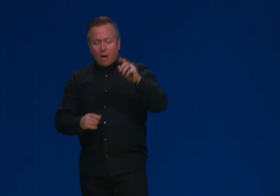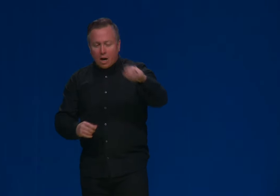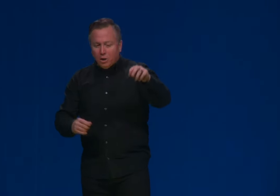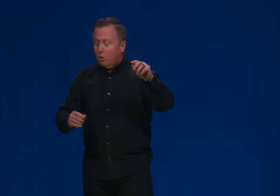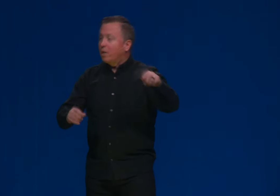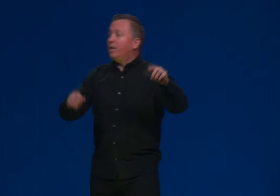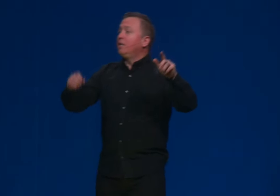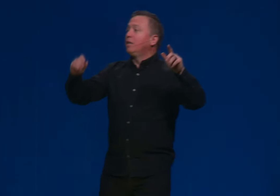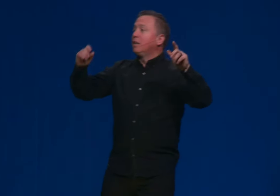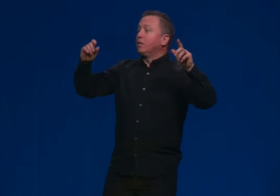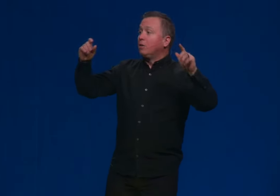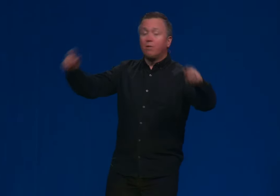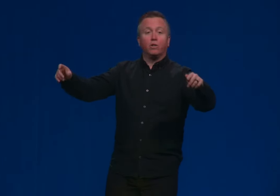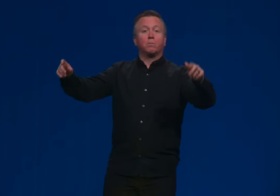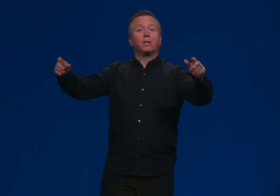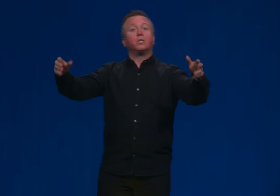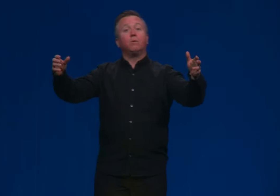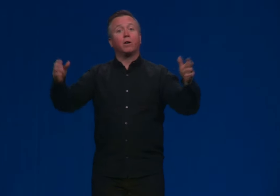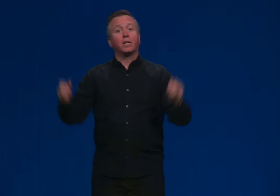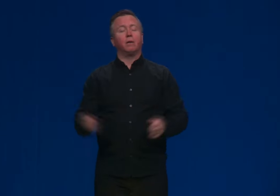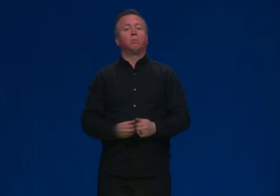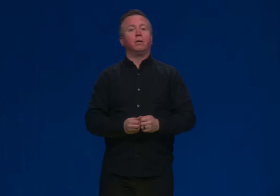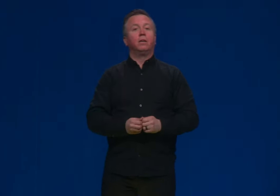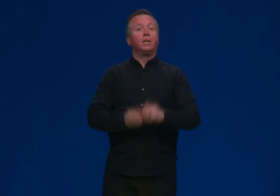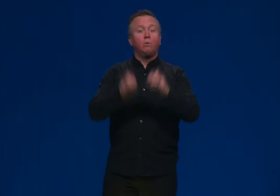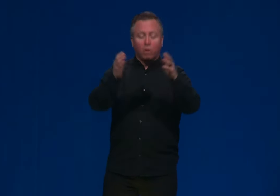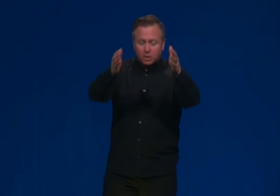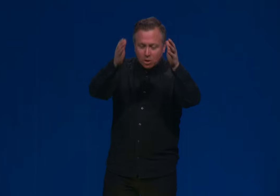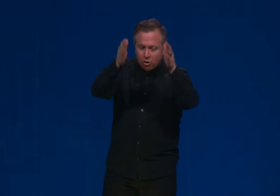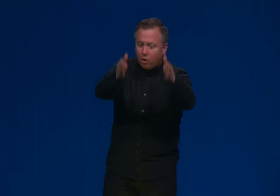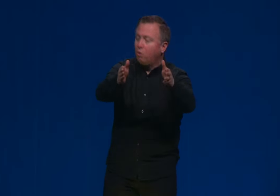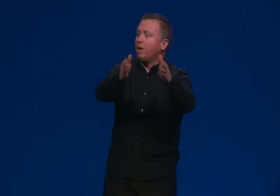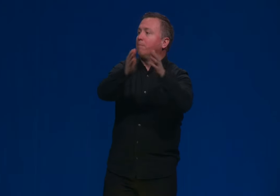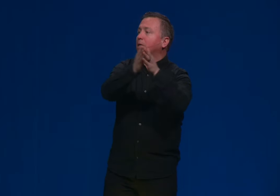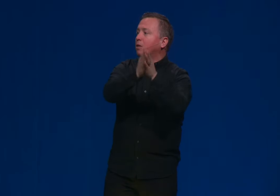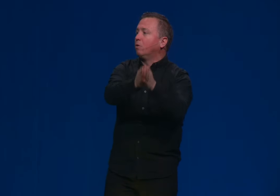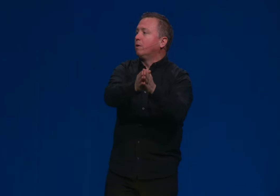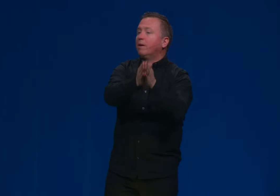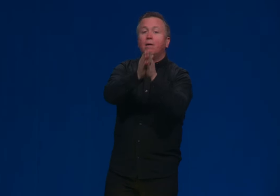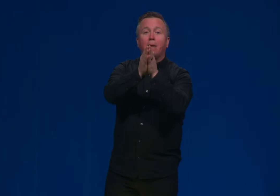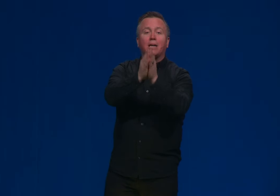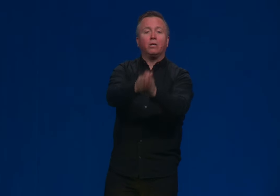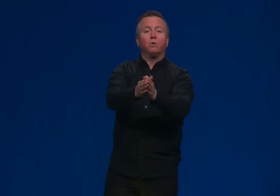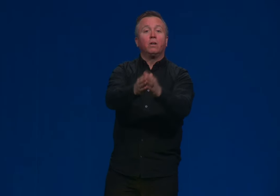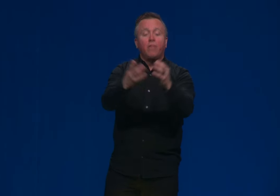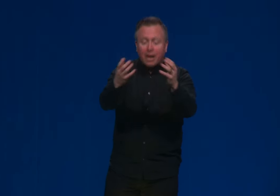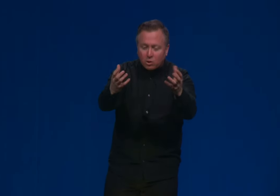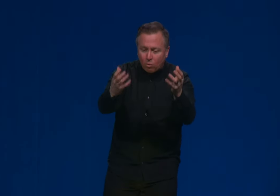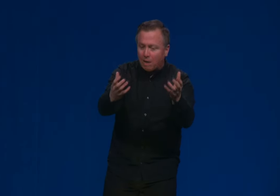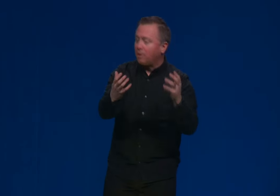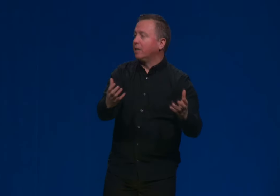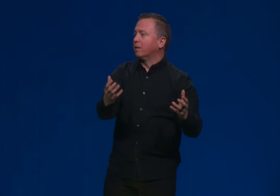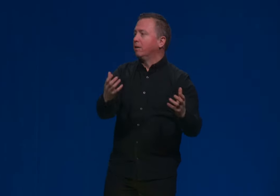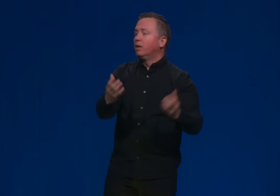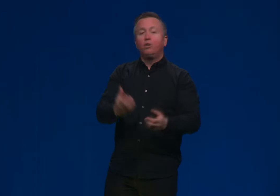God created the universe because he wanted company. He wanted to know and be known by you. That's why we're here.